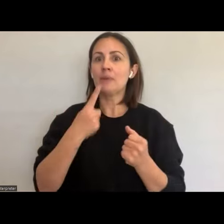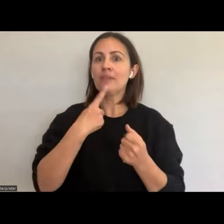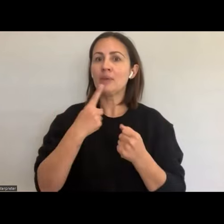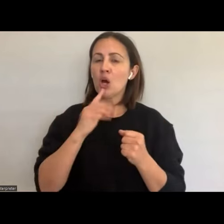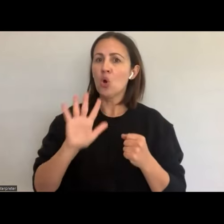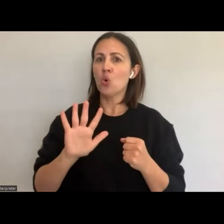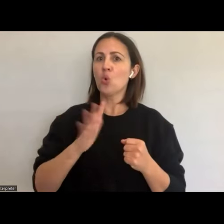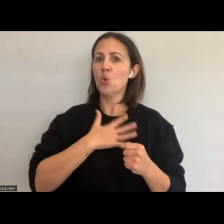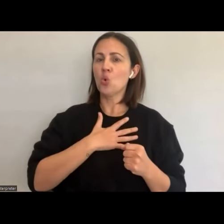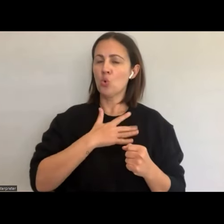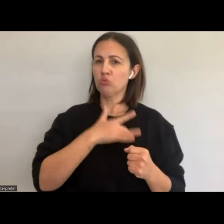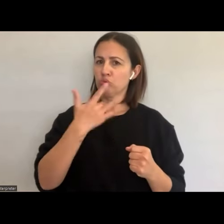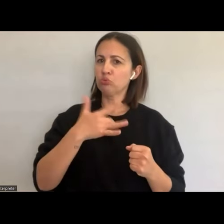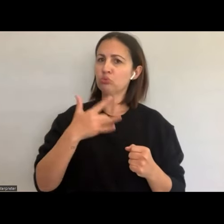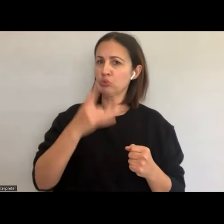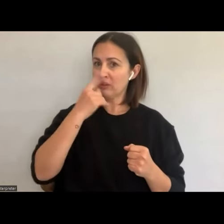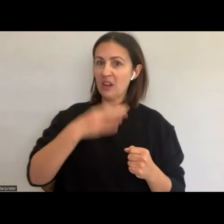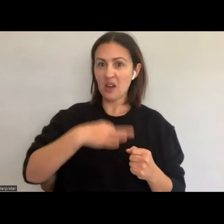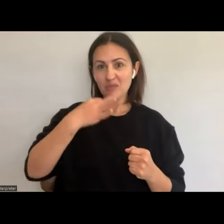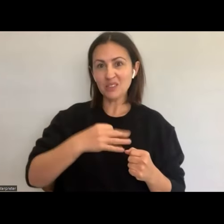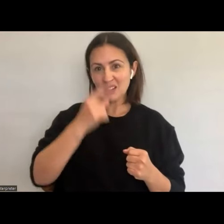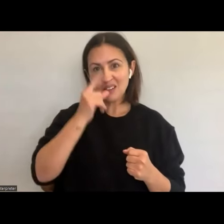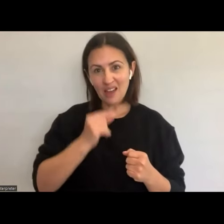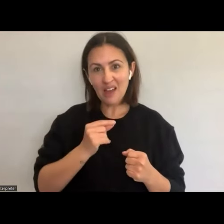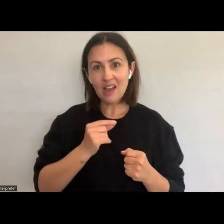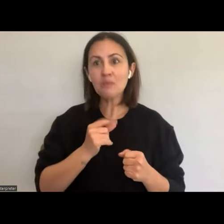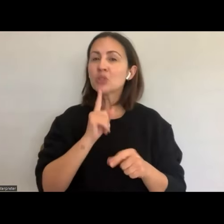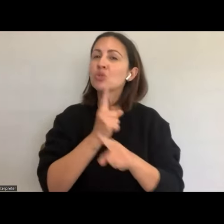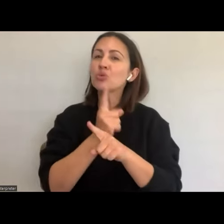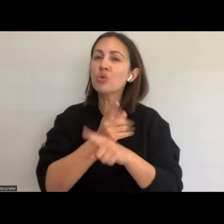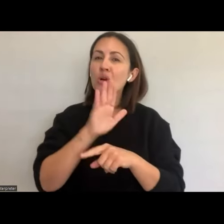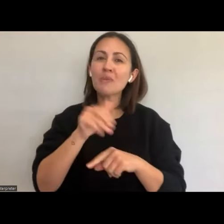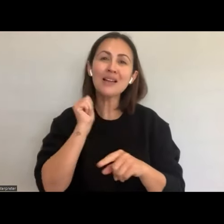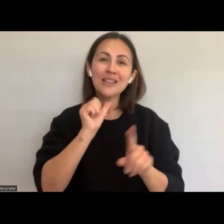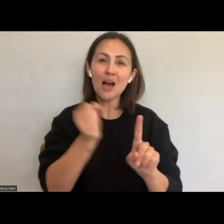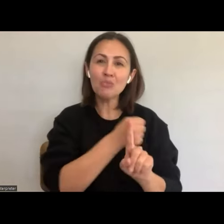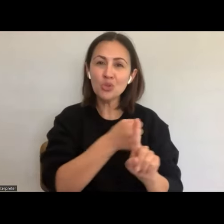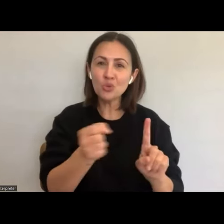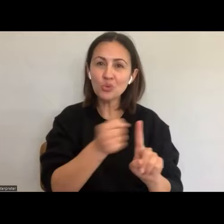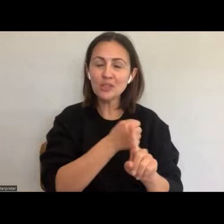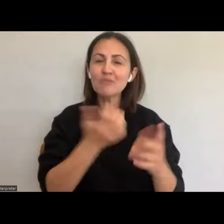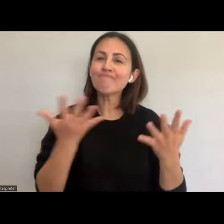sensitive topics including sexual assault as it relates to the importance of body safety. So,